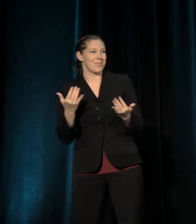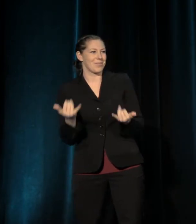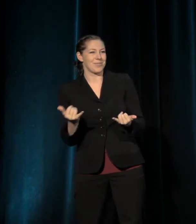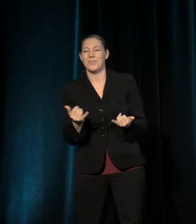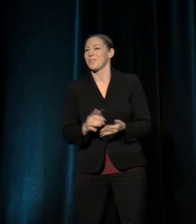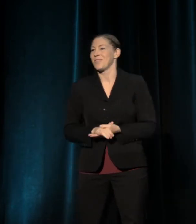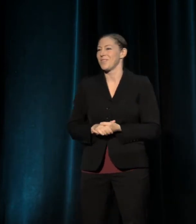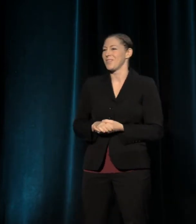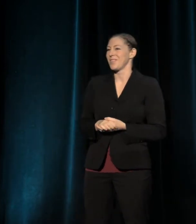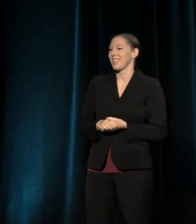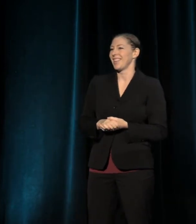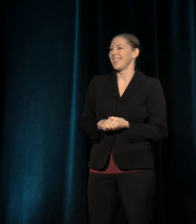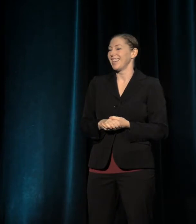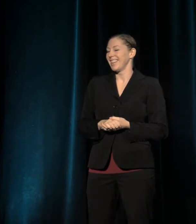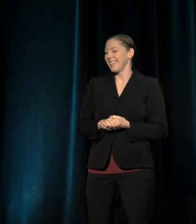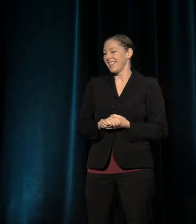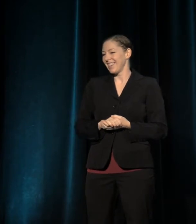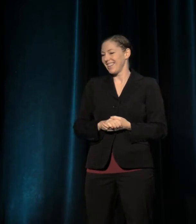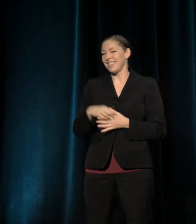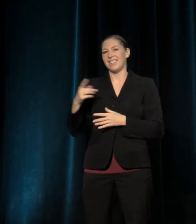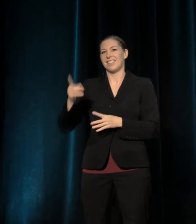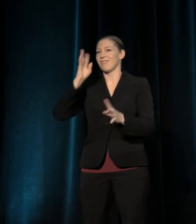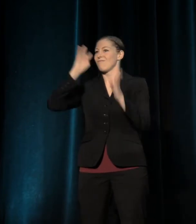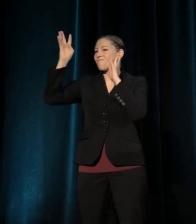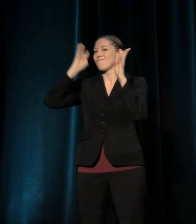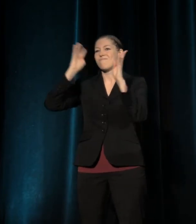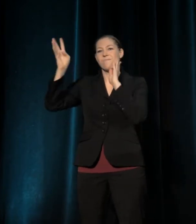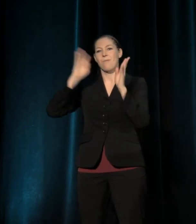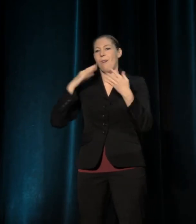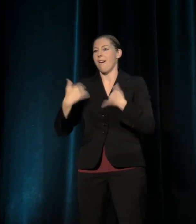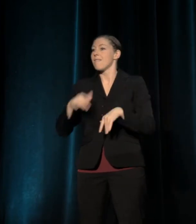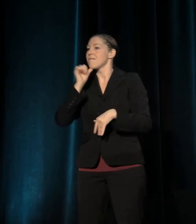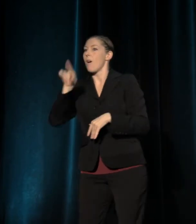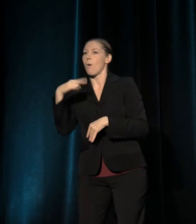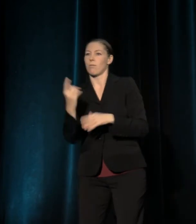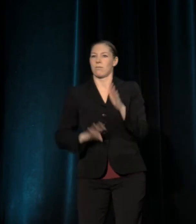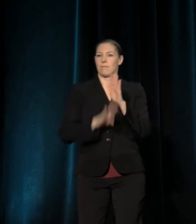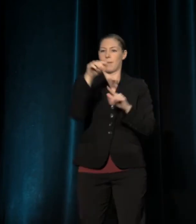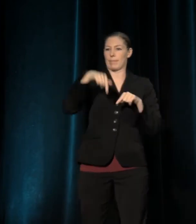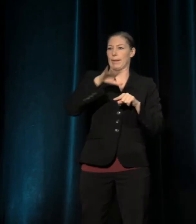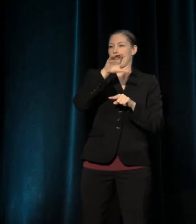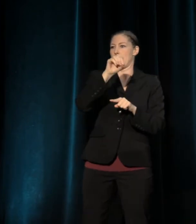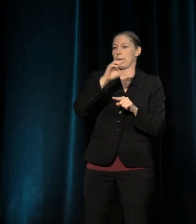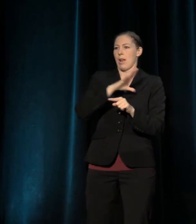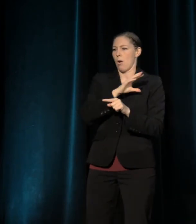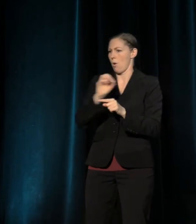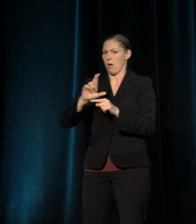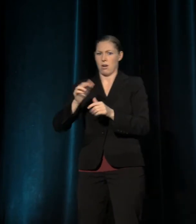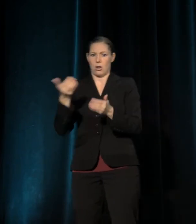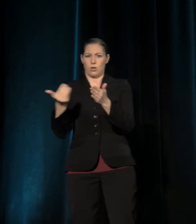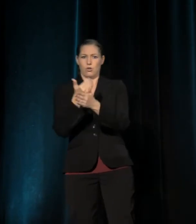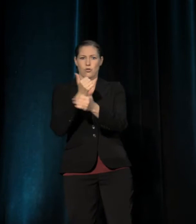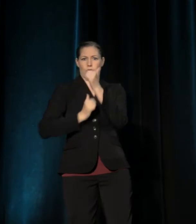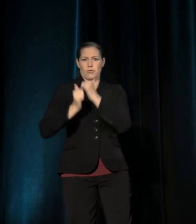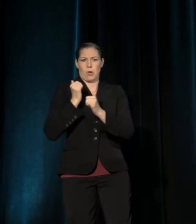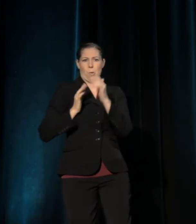But a visionary leader thinks way beyond merely growing a company, the complexity of the upcoming show or even the problems of next season.